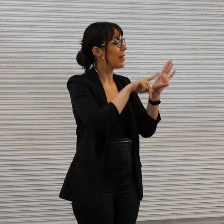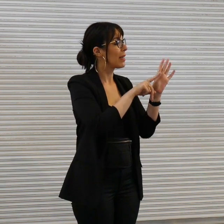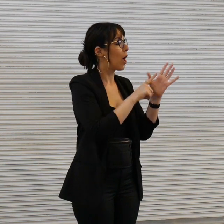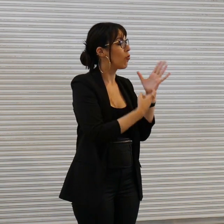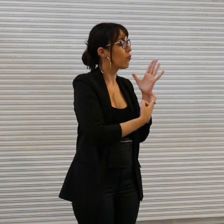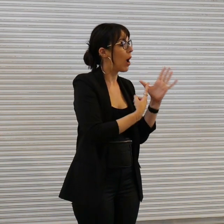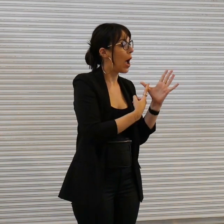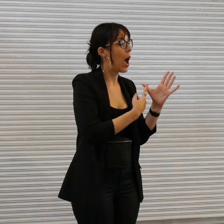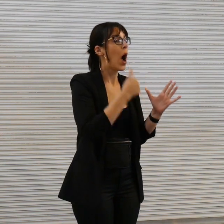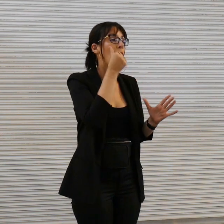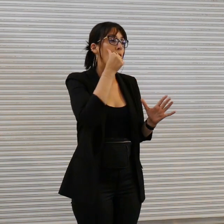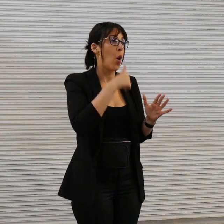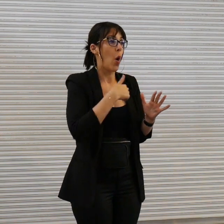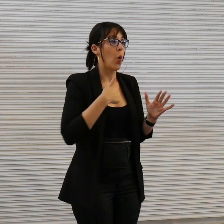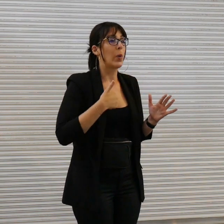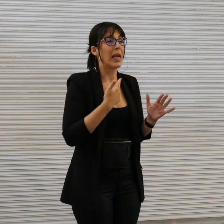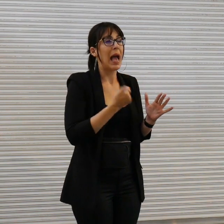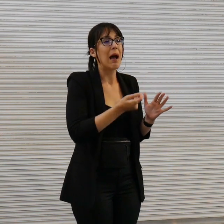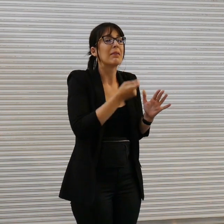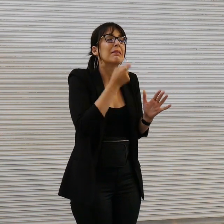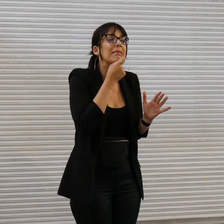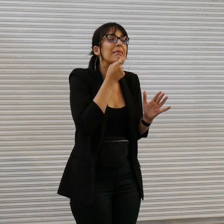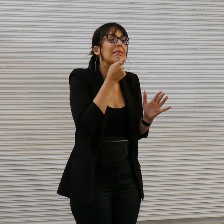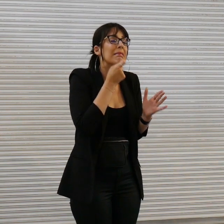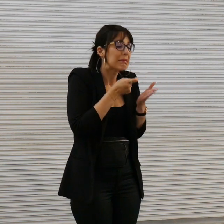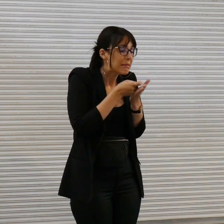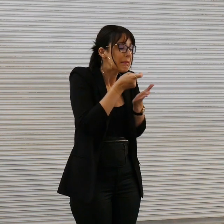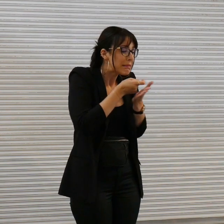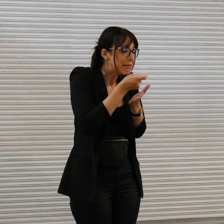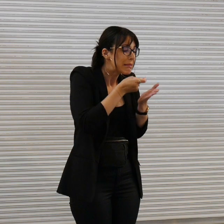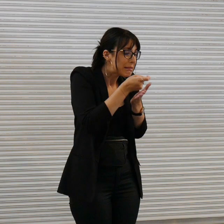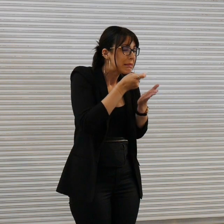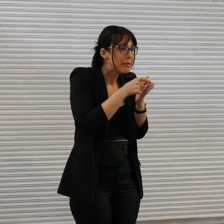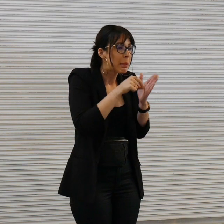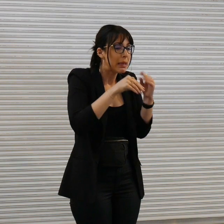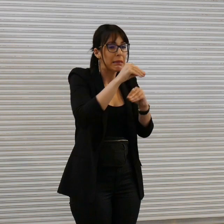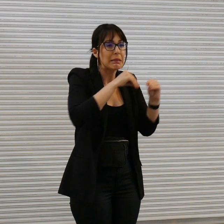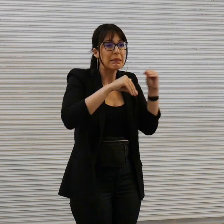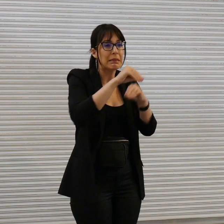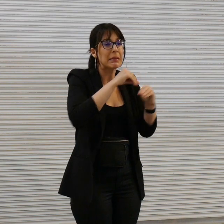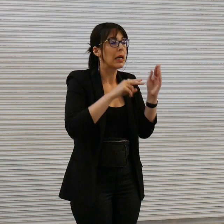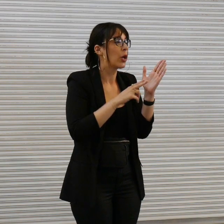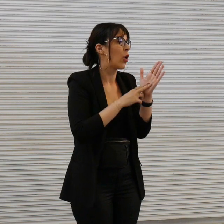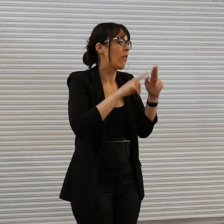a pepper corn rent and we are an artist run space non for-profit so just so you all know